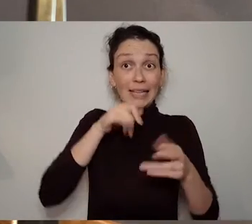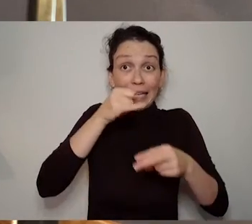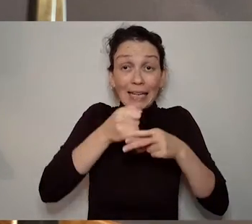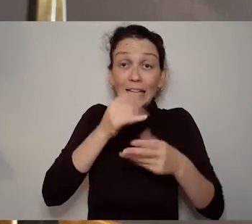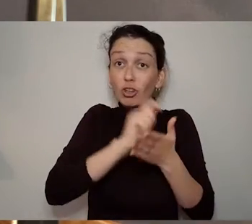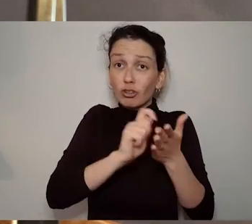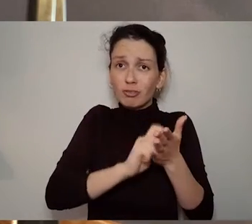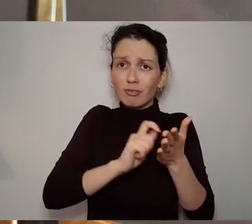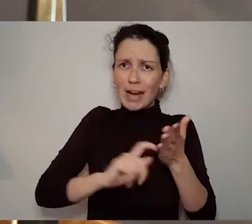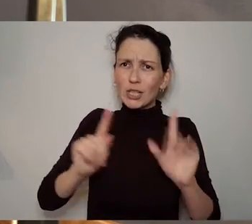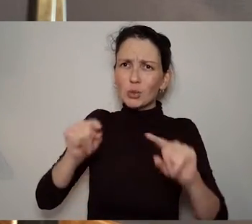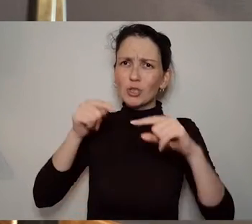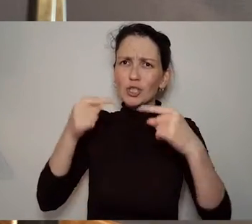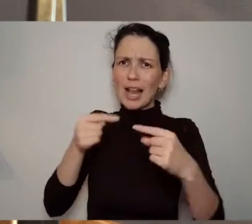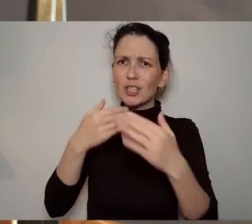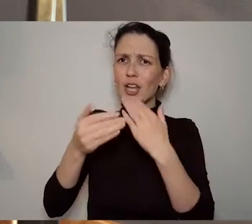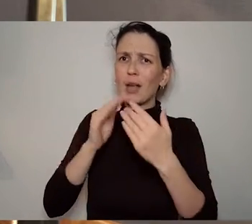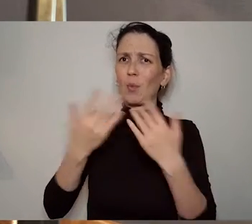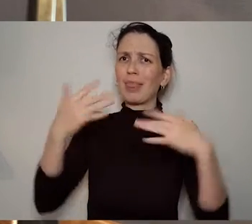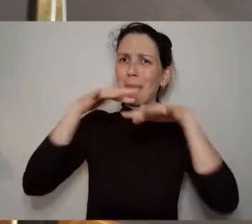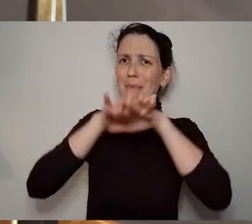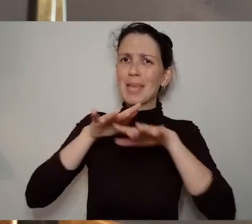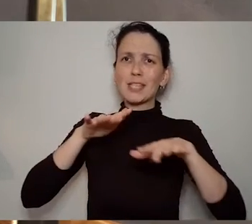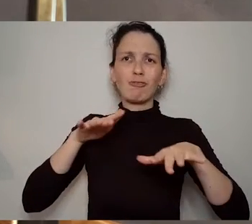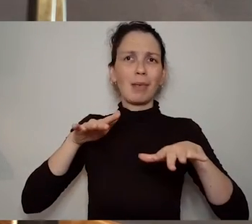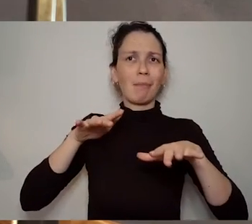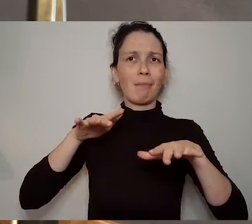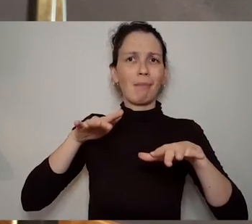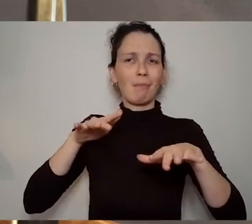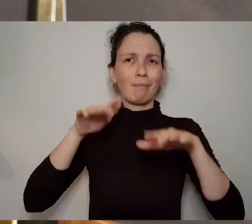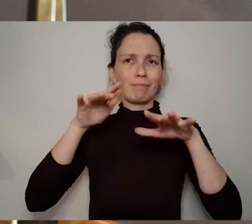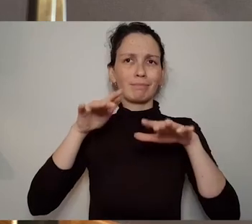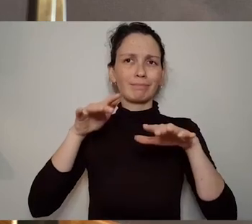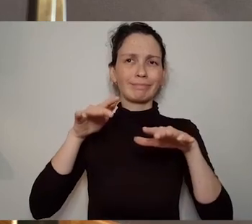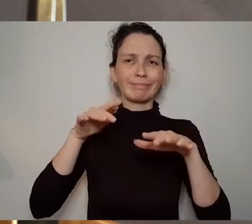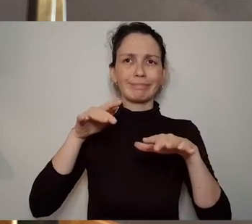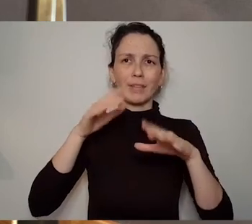core they are art forms of course in their own right but there are also vehicles that you can